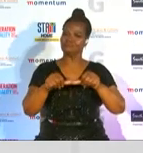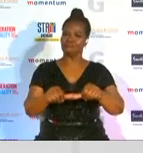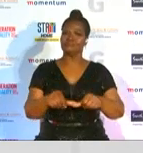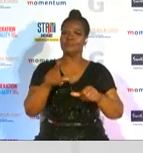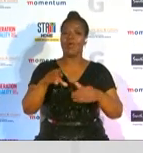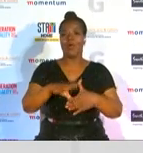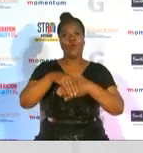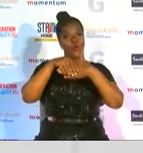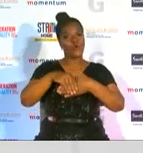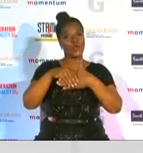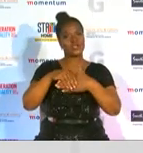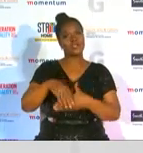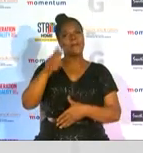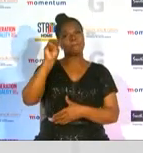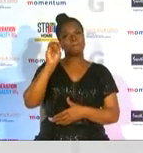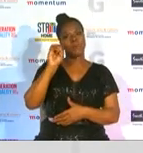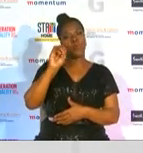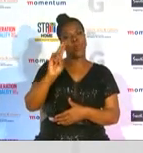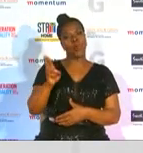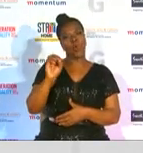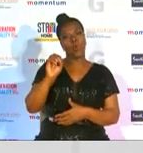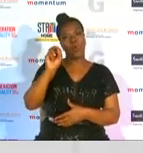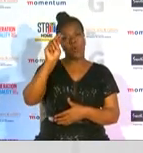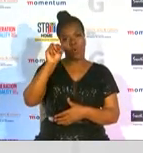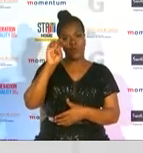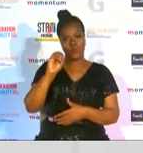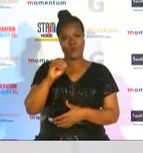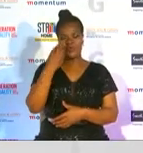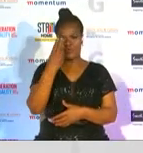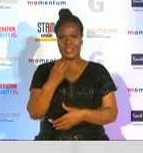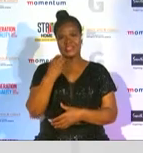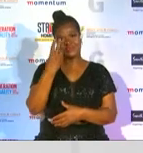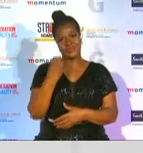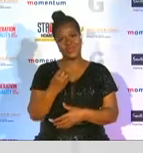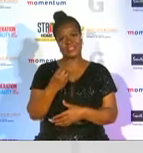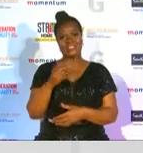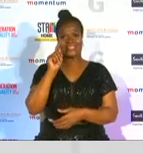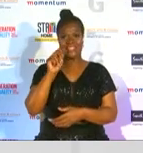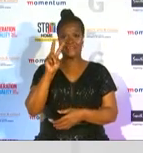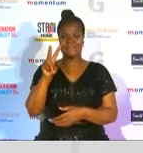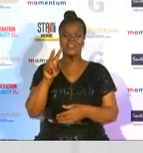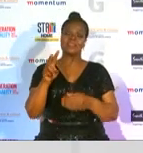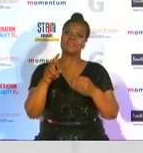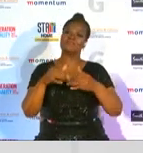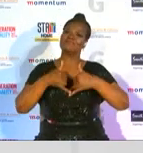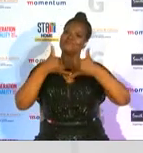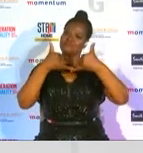mutilisi who is our 2020 women in television winner to present this award is once again in